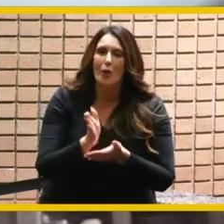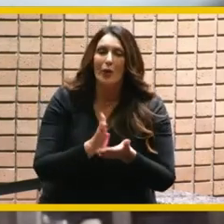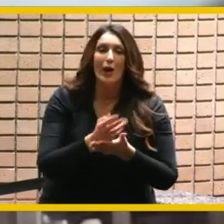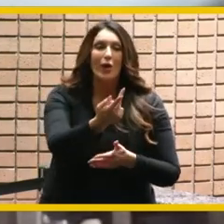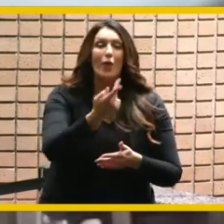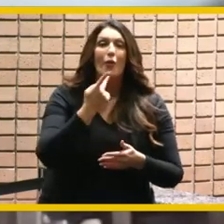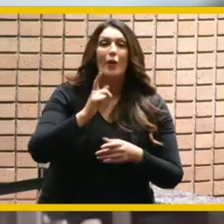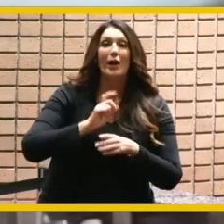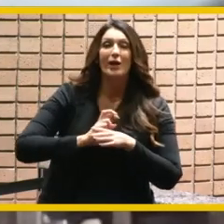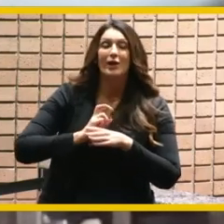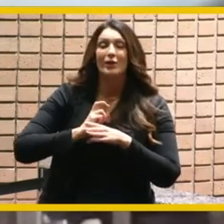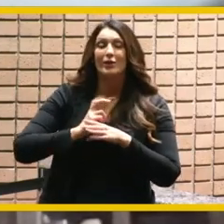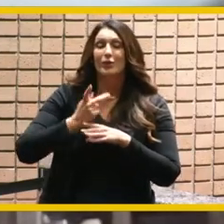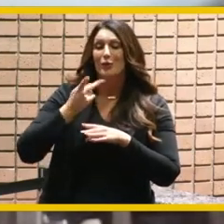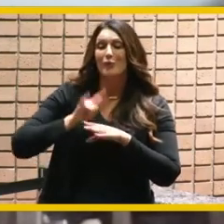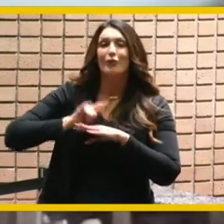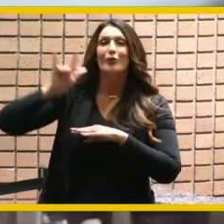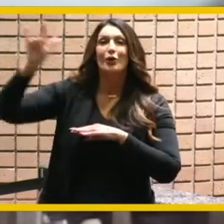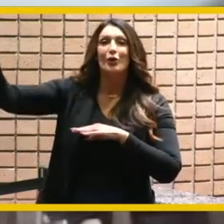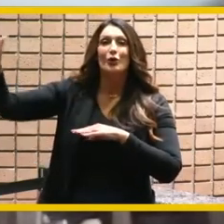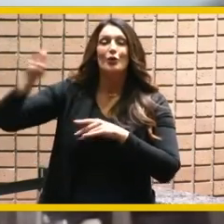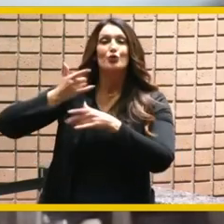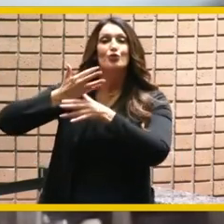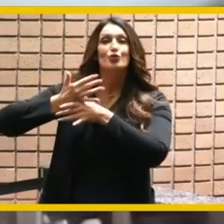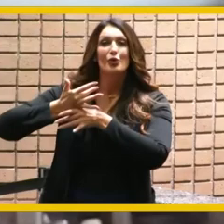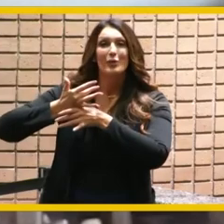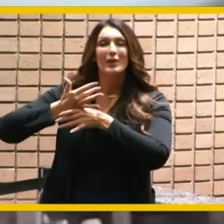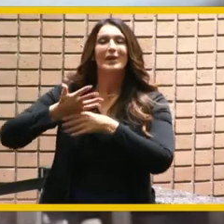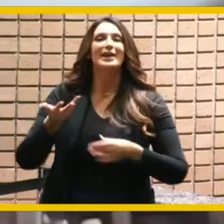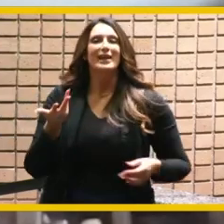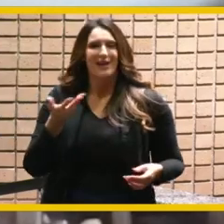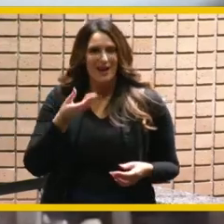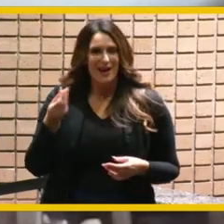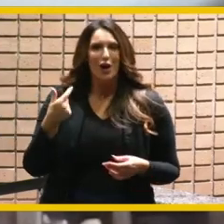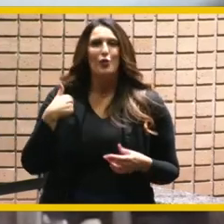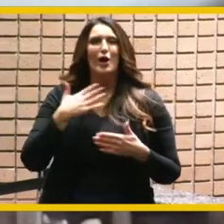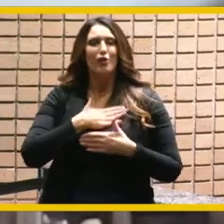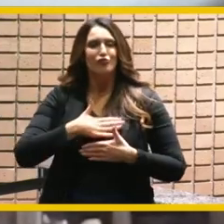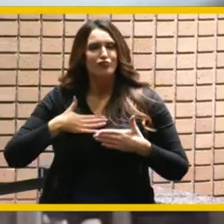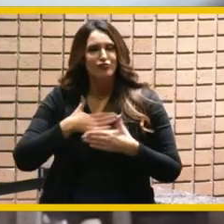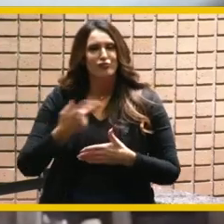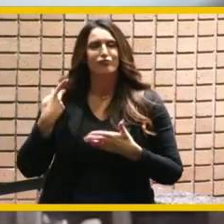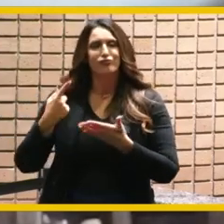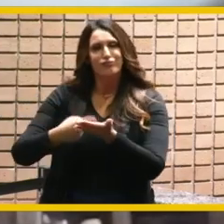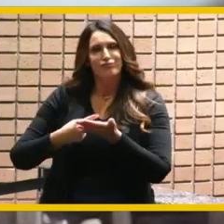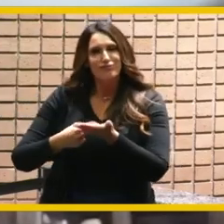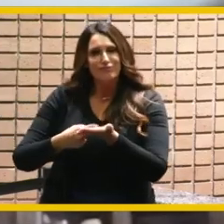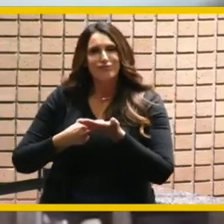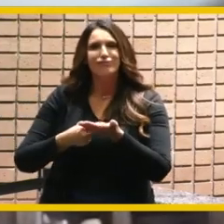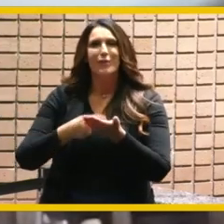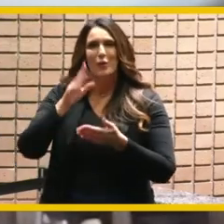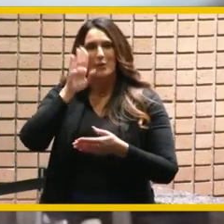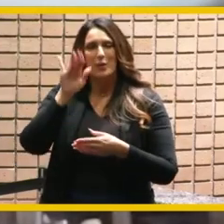saw the long night of science and we converted that into the long night of arts and innovation